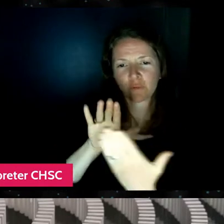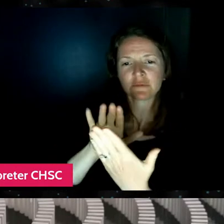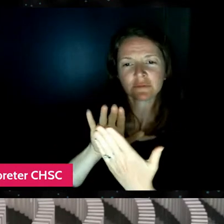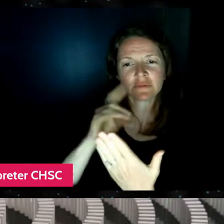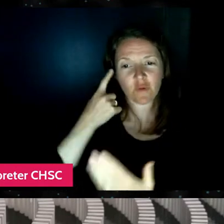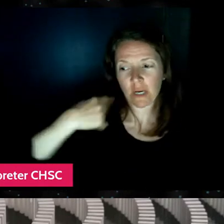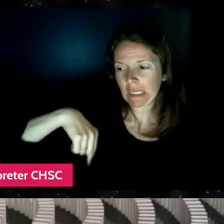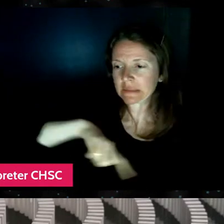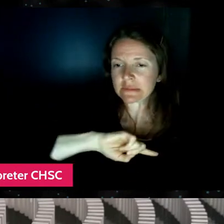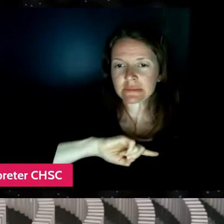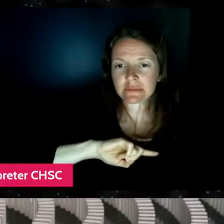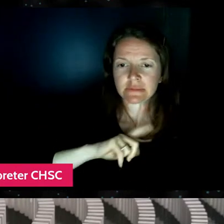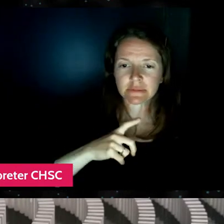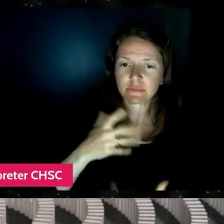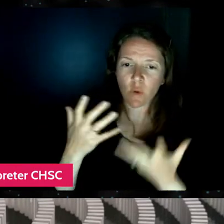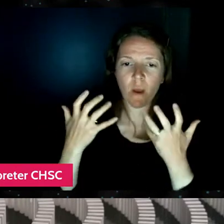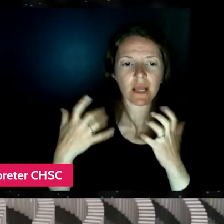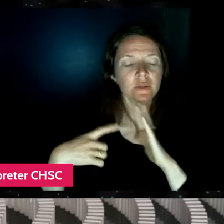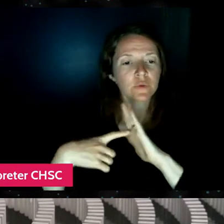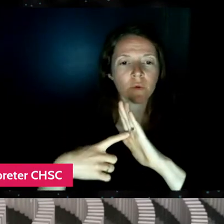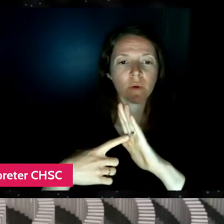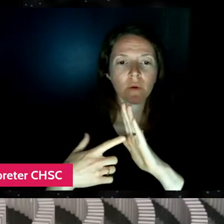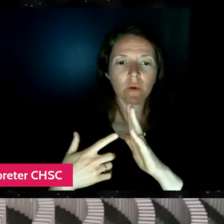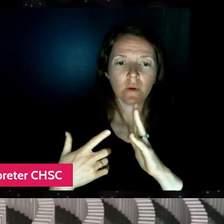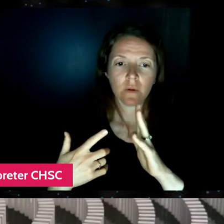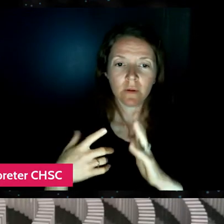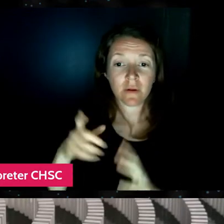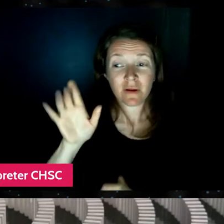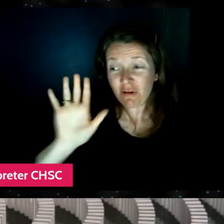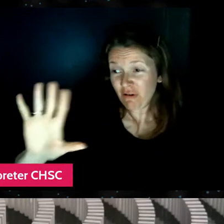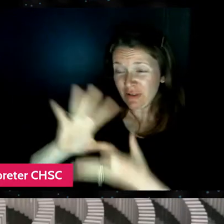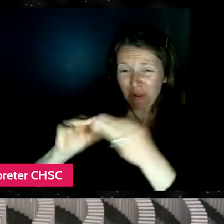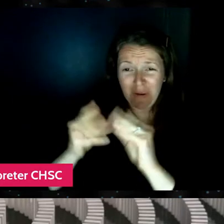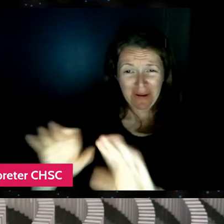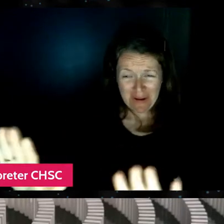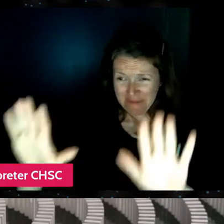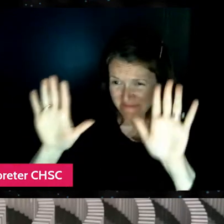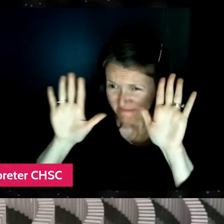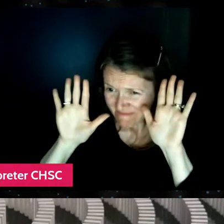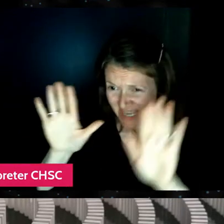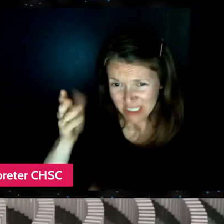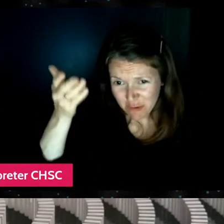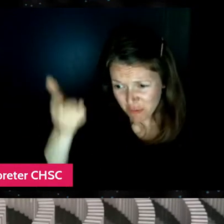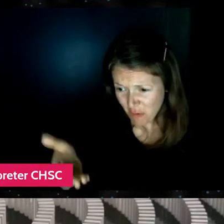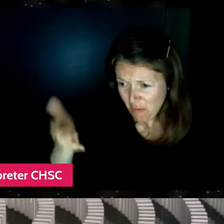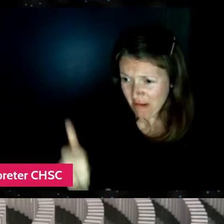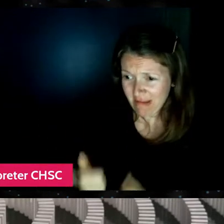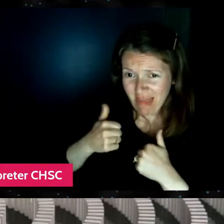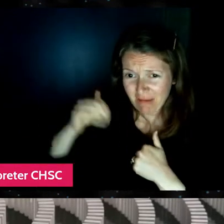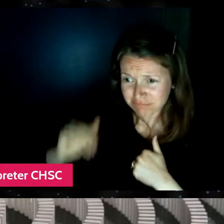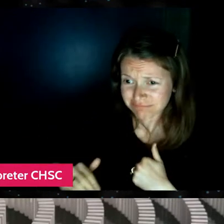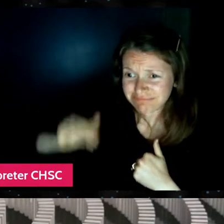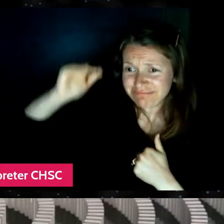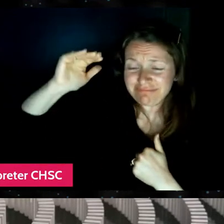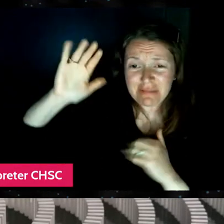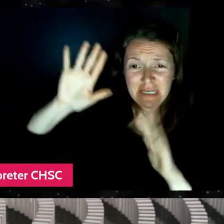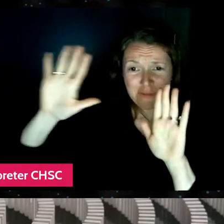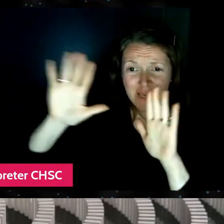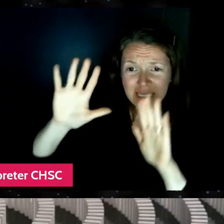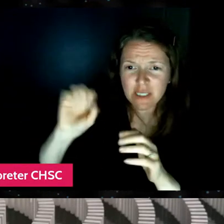where you were like, look this is a really amazing story and you have a really amazing story, how do we do it, how do we tell this story